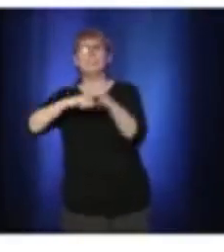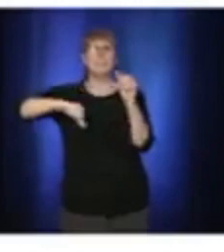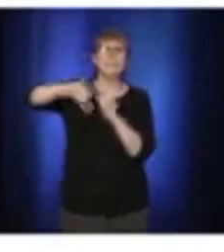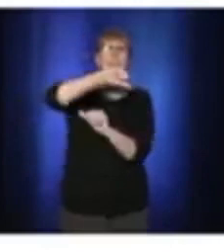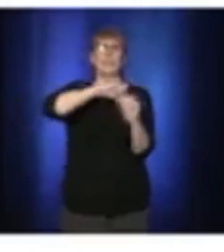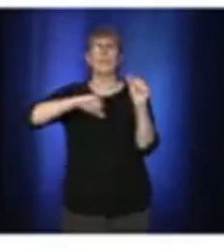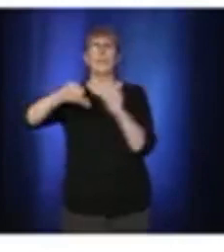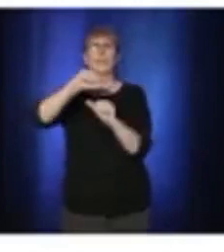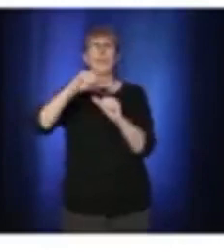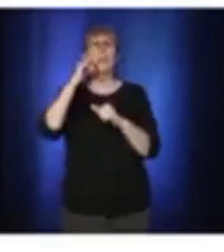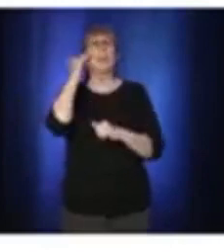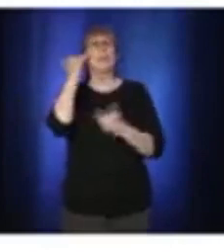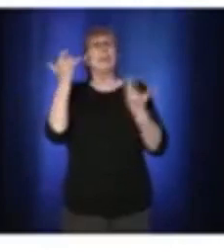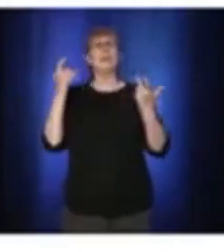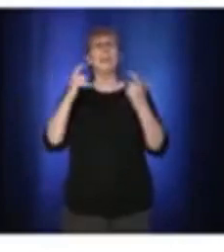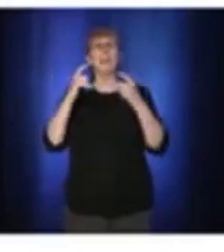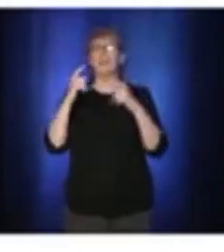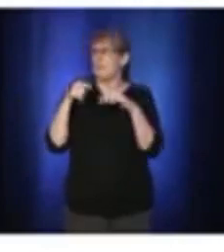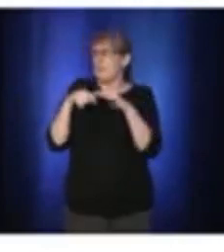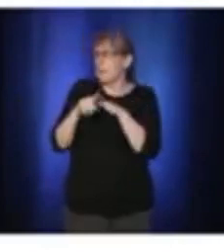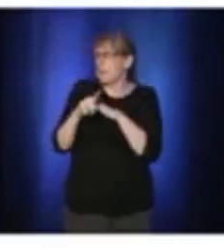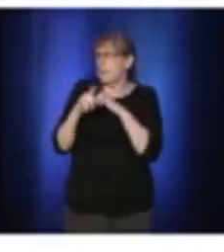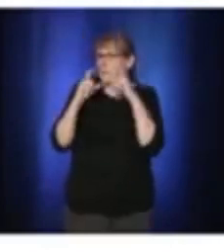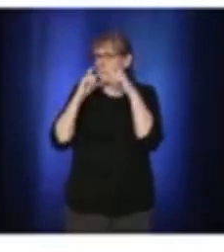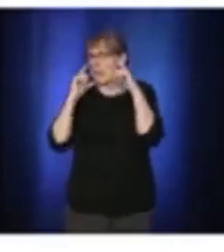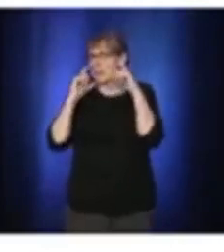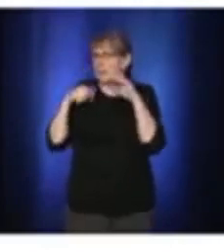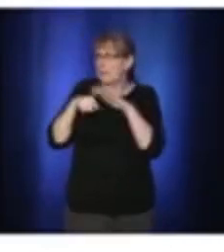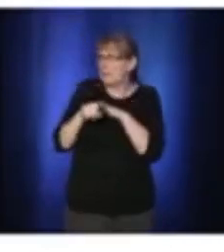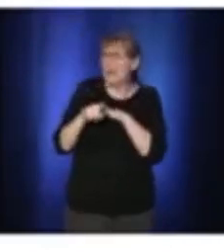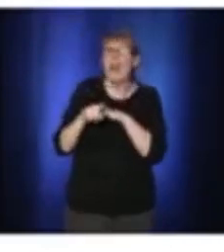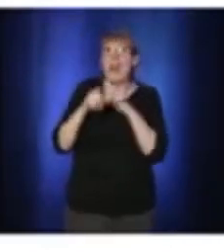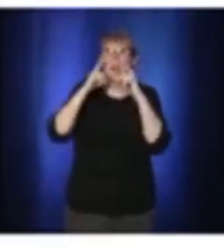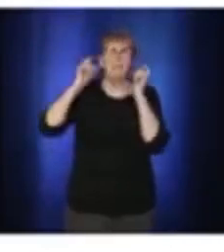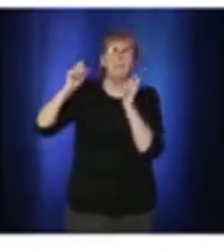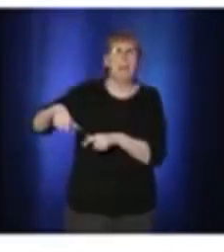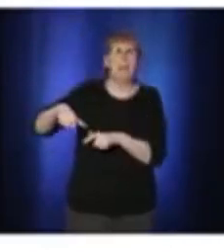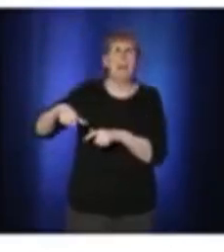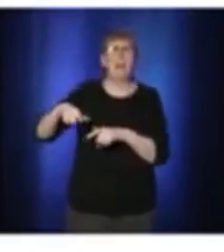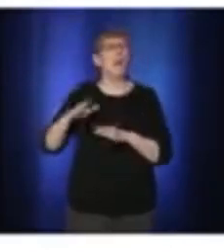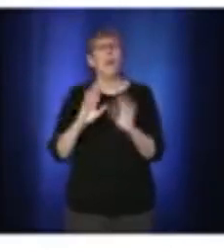lack of respect and I think that in Quebec it's not something you want to show.